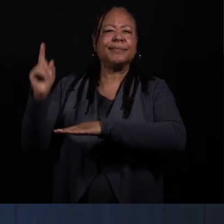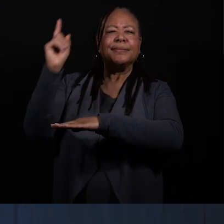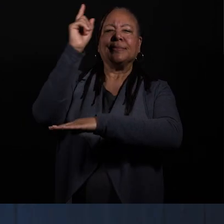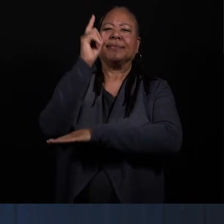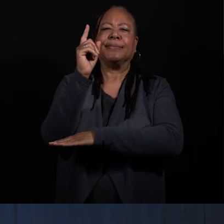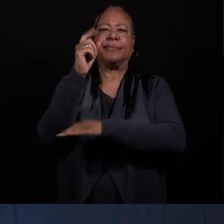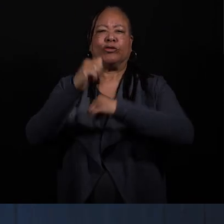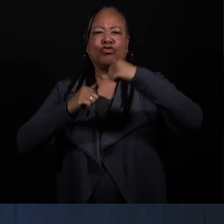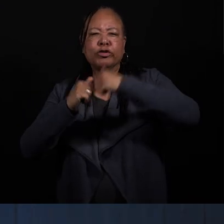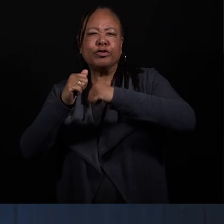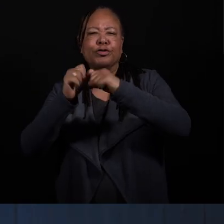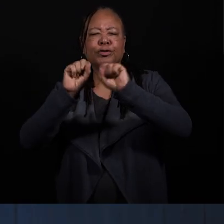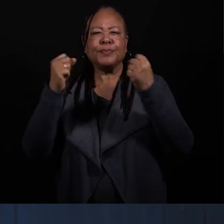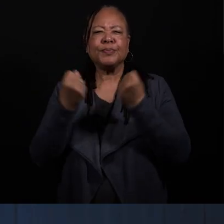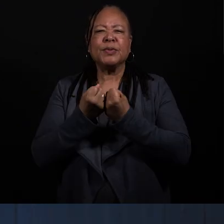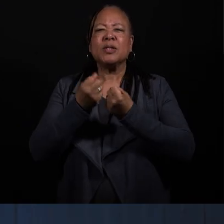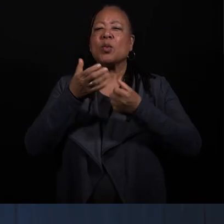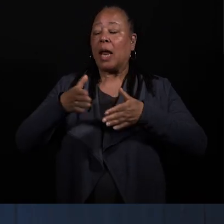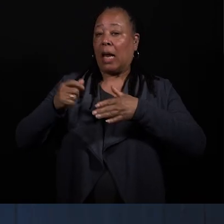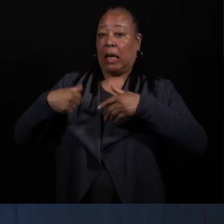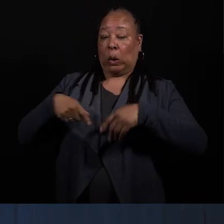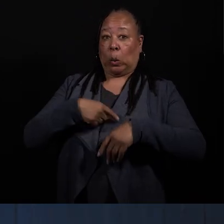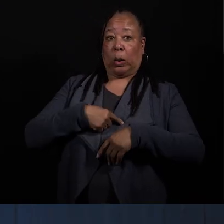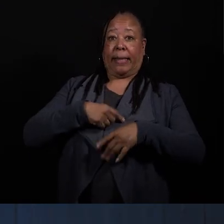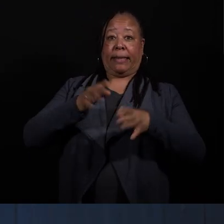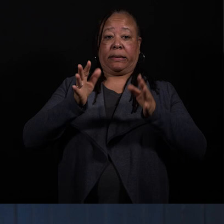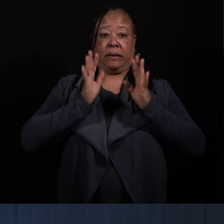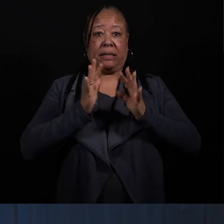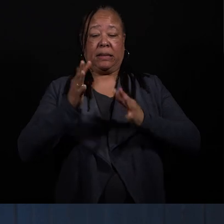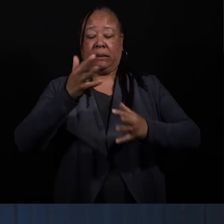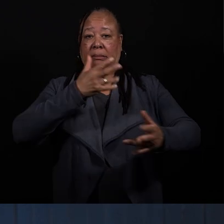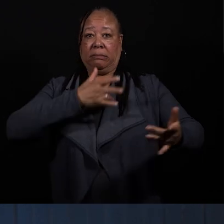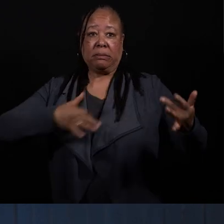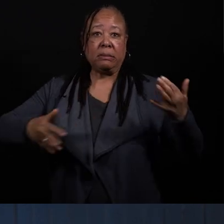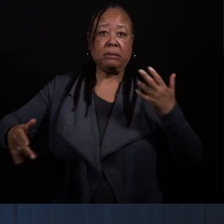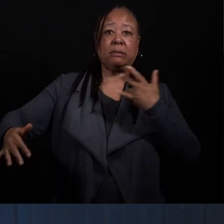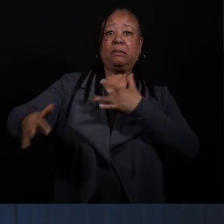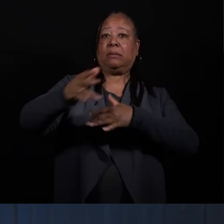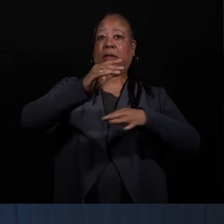The ways in which we speak, socialize, dance, move, might be ambiguous,